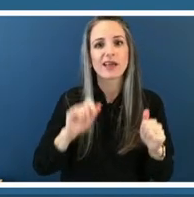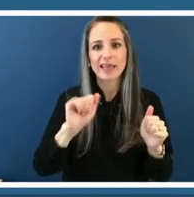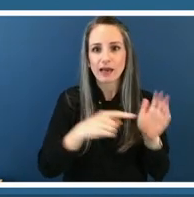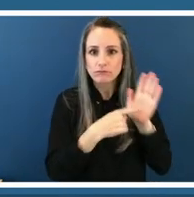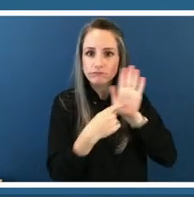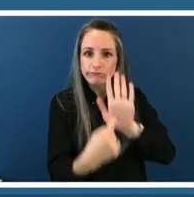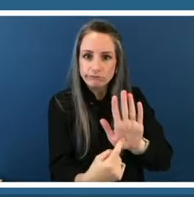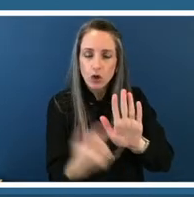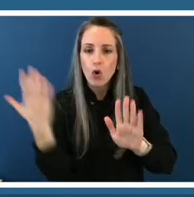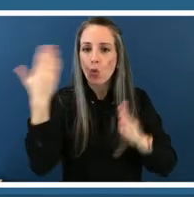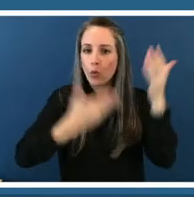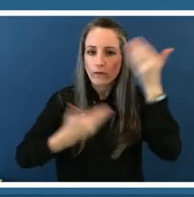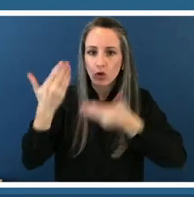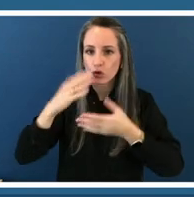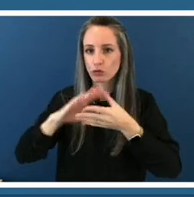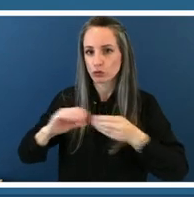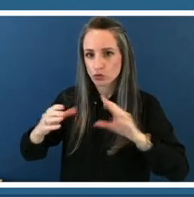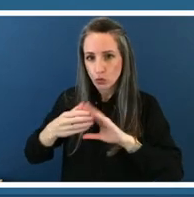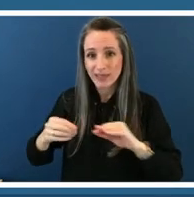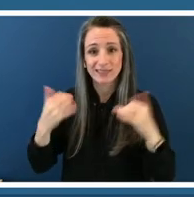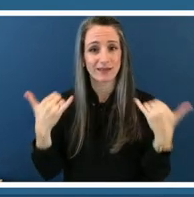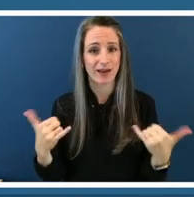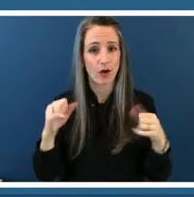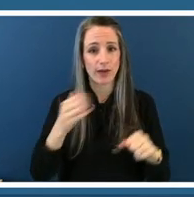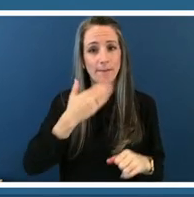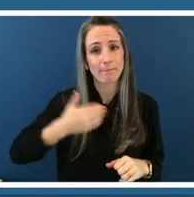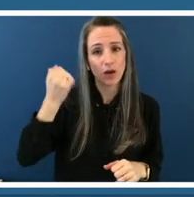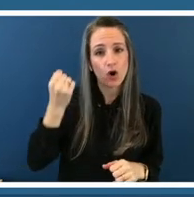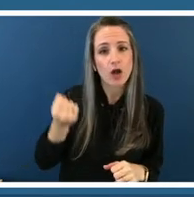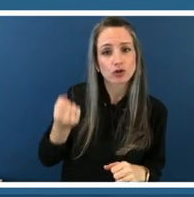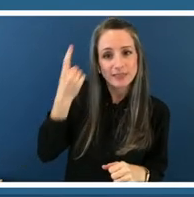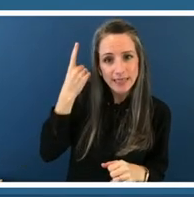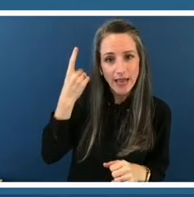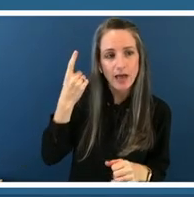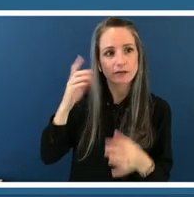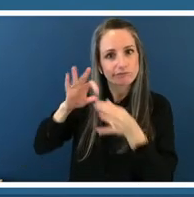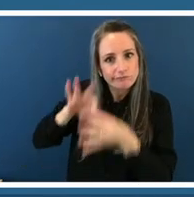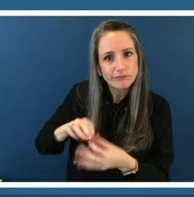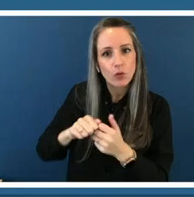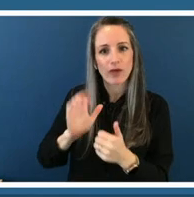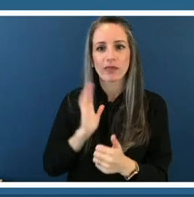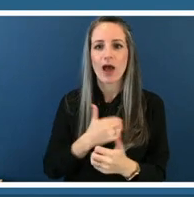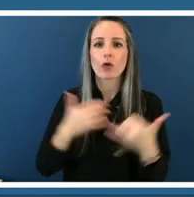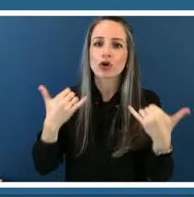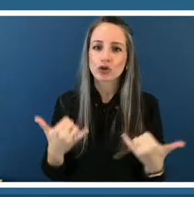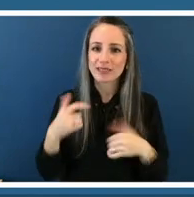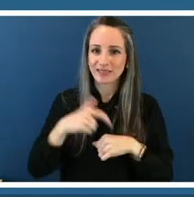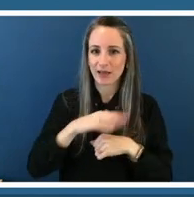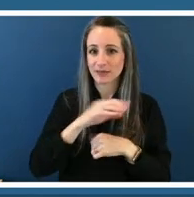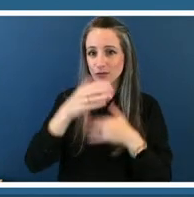we can understand them in relation to our current times and also as we look to